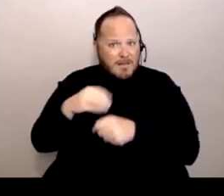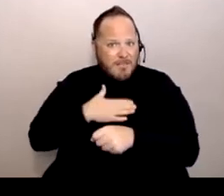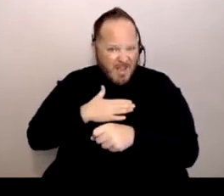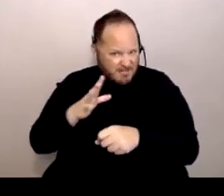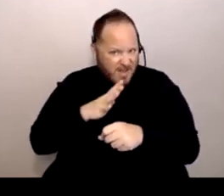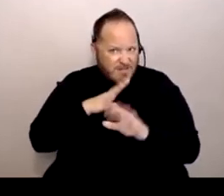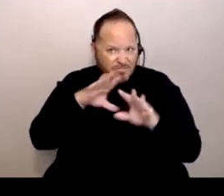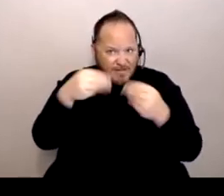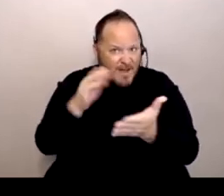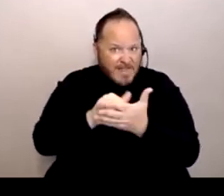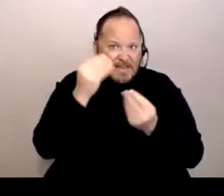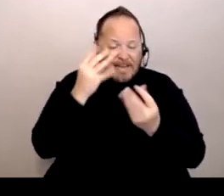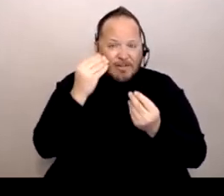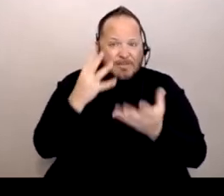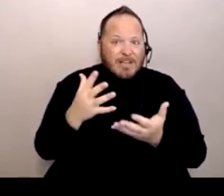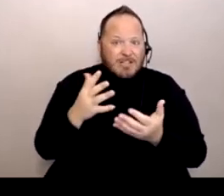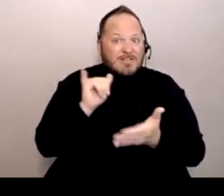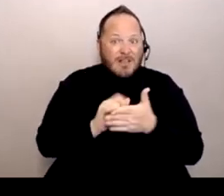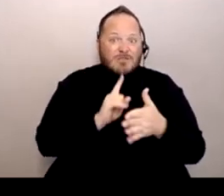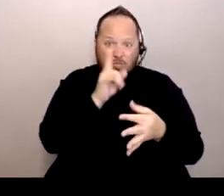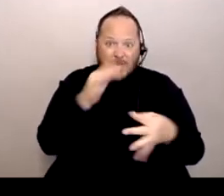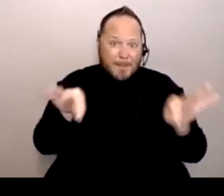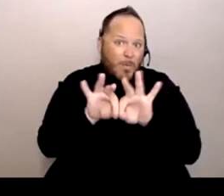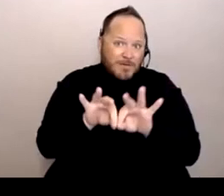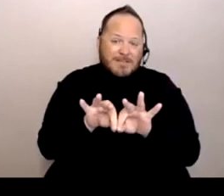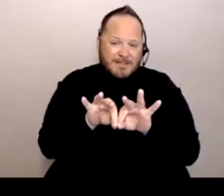because that is really important. Again, like I was saying,